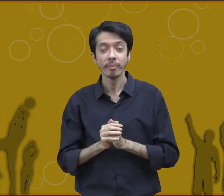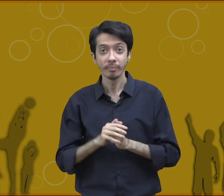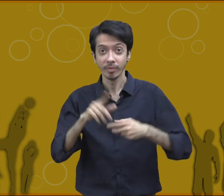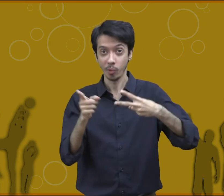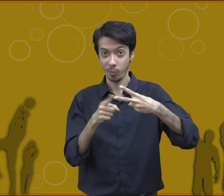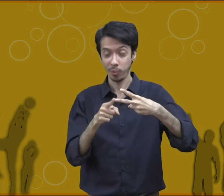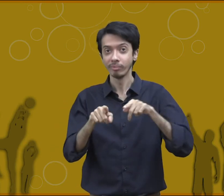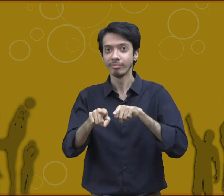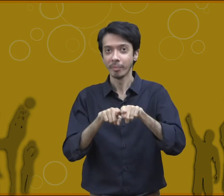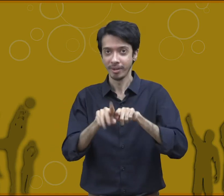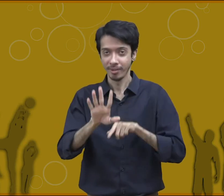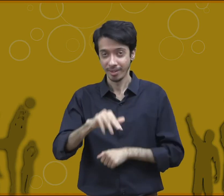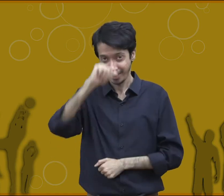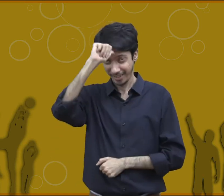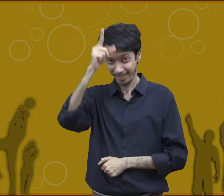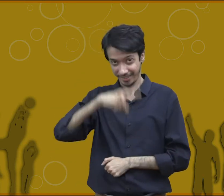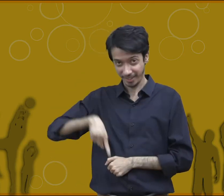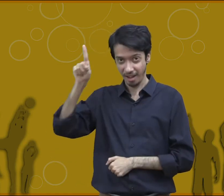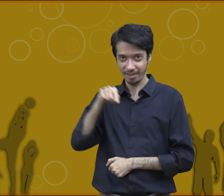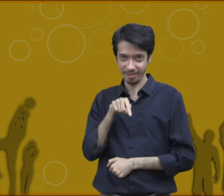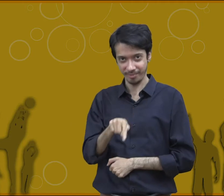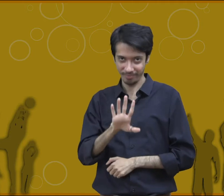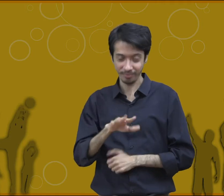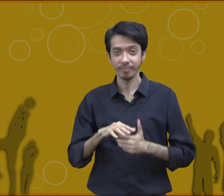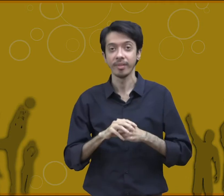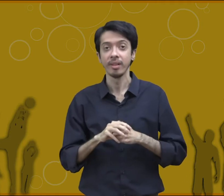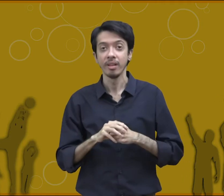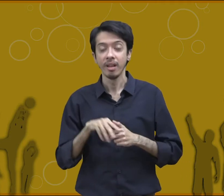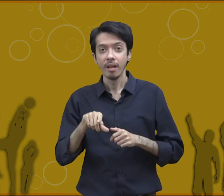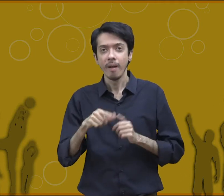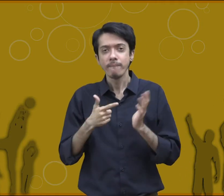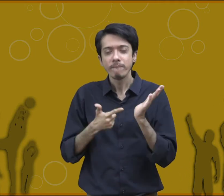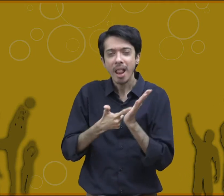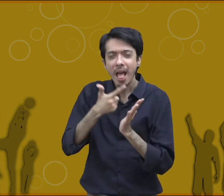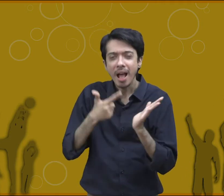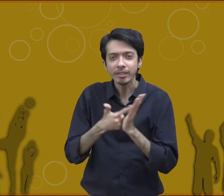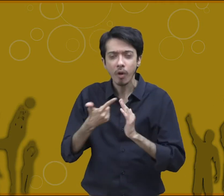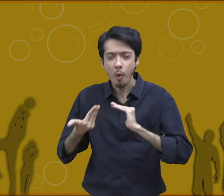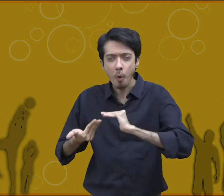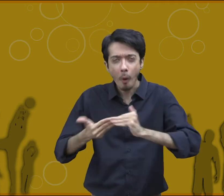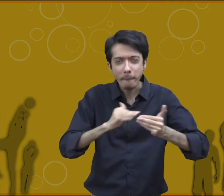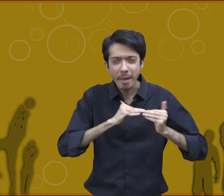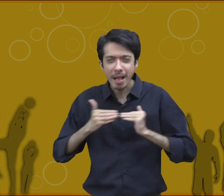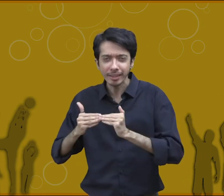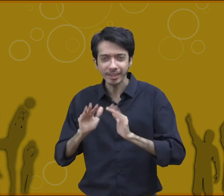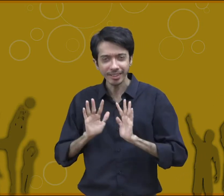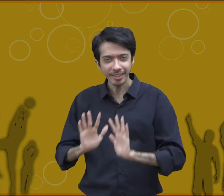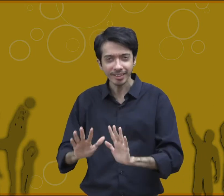Another example, In India when the players join village level tournament then they get to learn